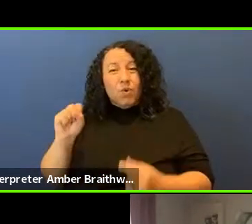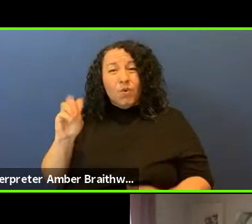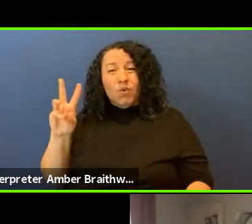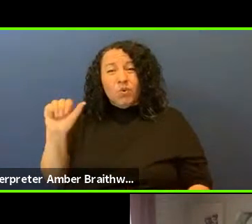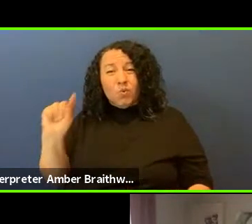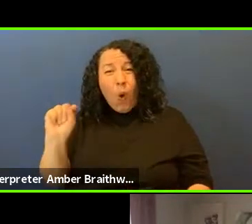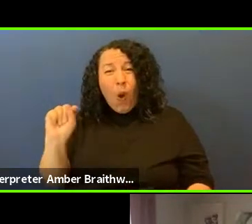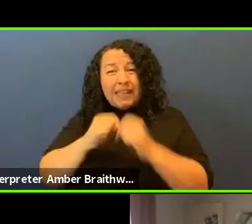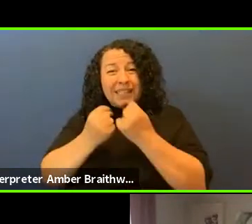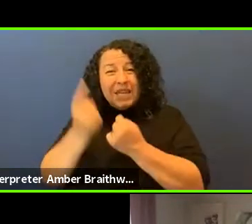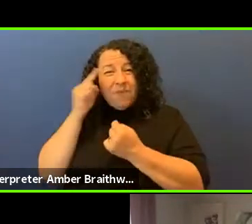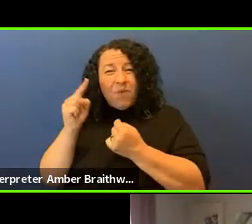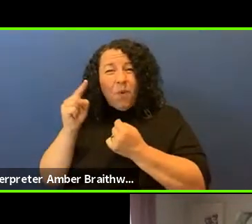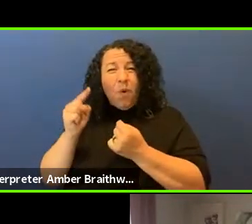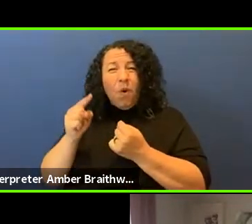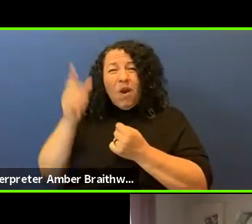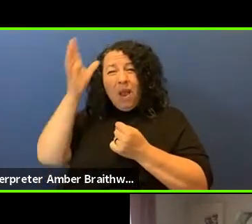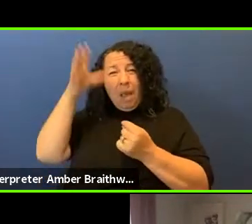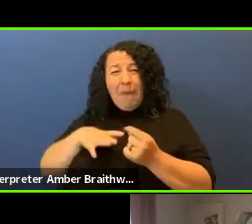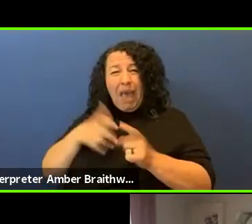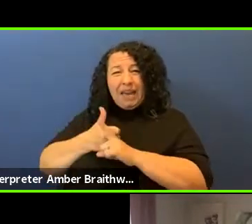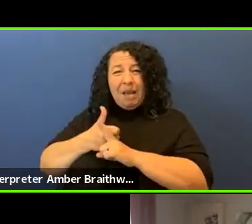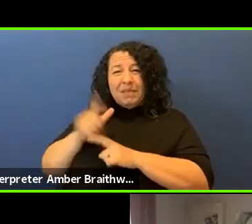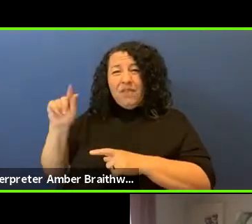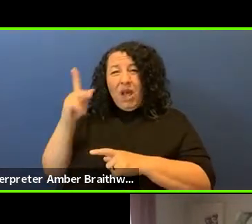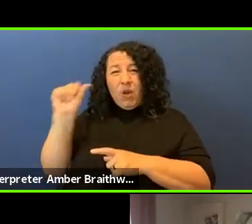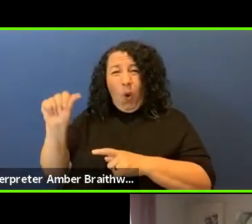suicidal Lakota man - he was incinerated in his home.